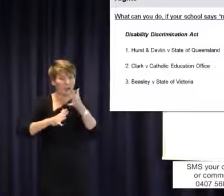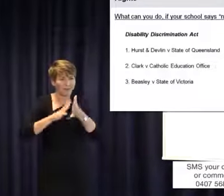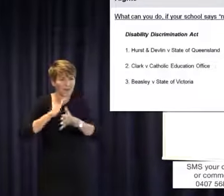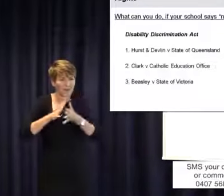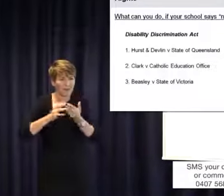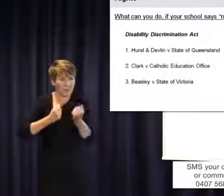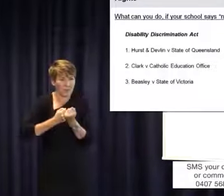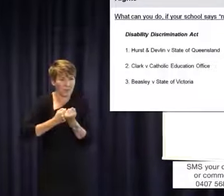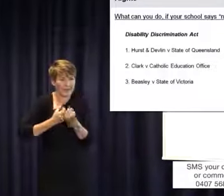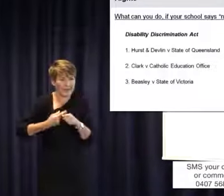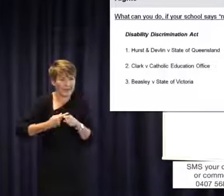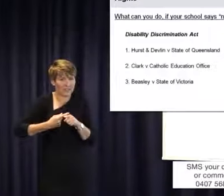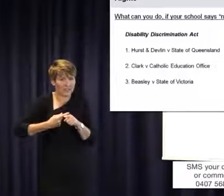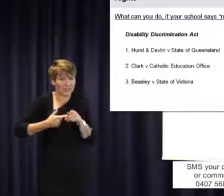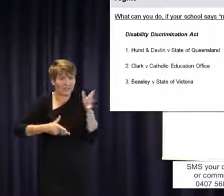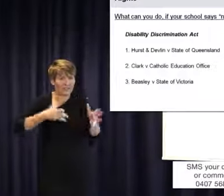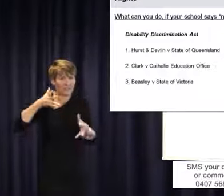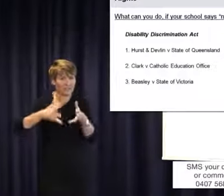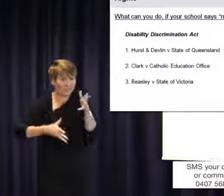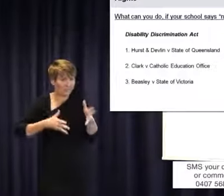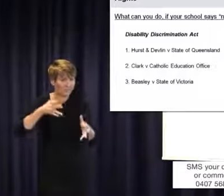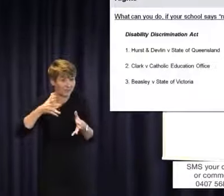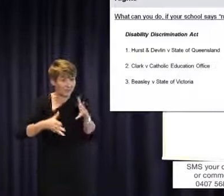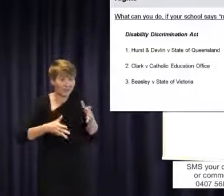no. Everything is fine because we're doing sign supported English,' which as we know